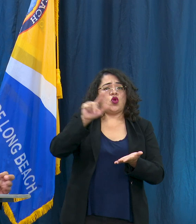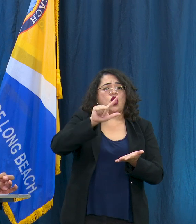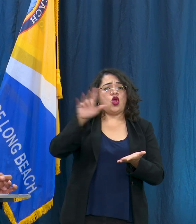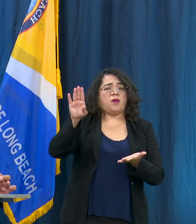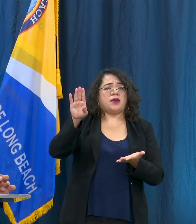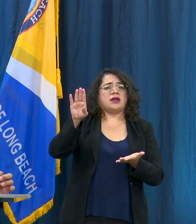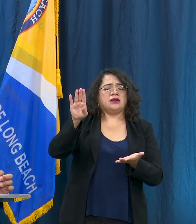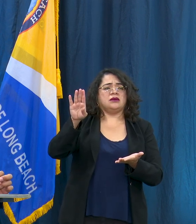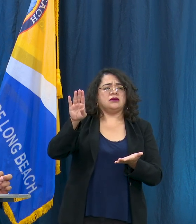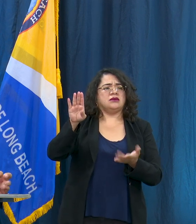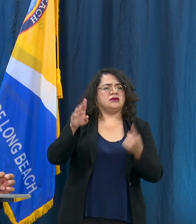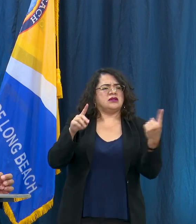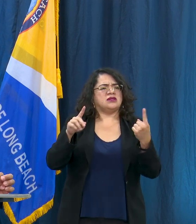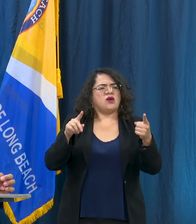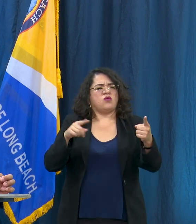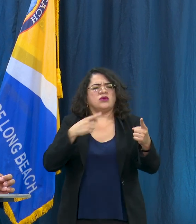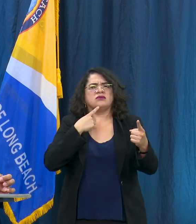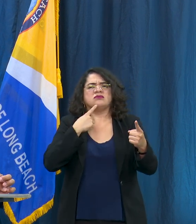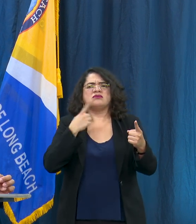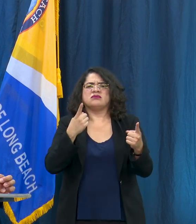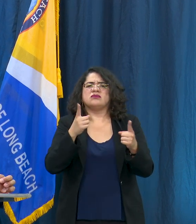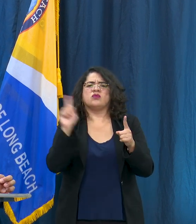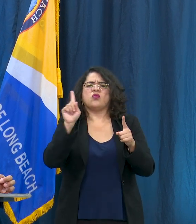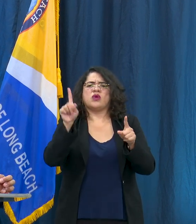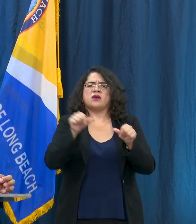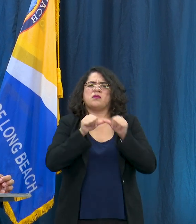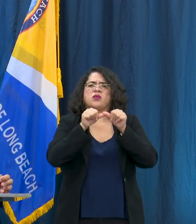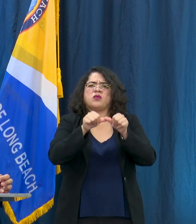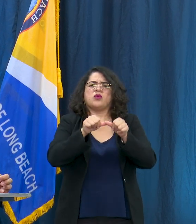where exactly is the permanent shelter going to be? The permanent